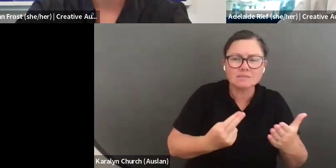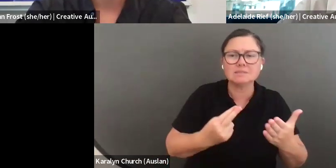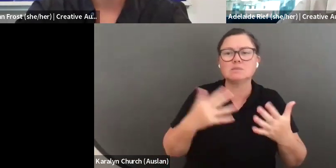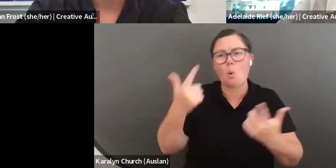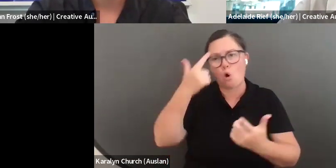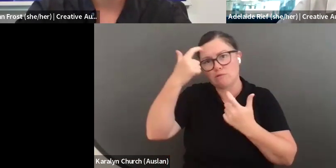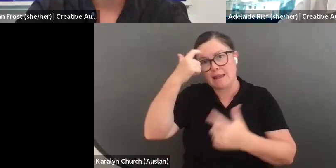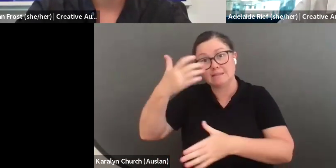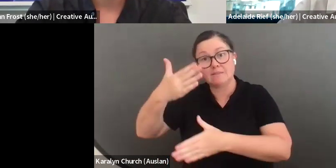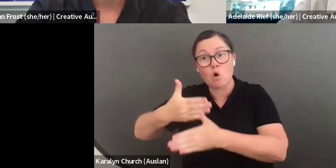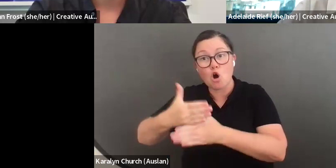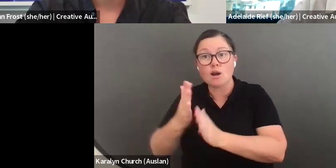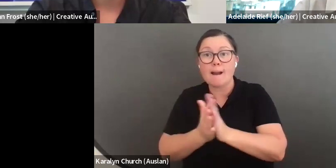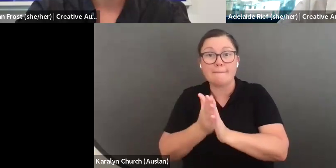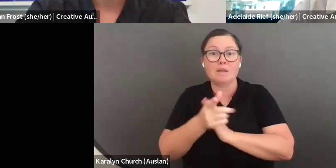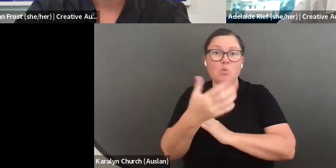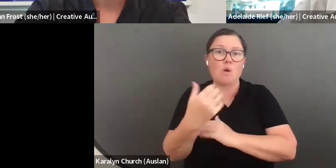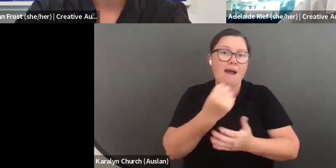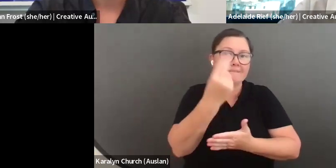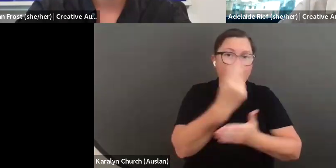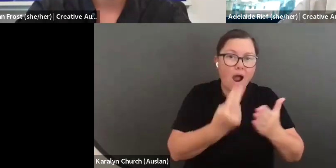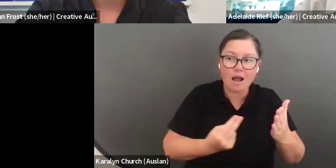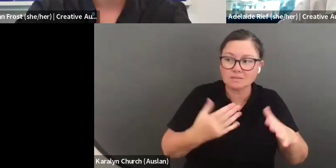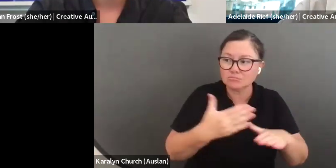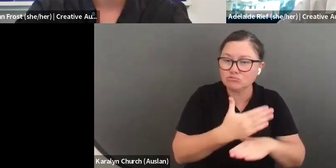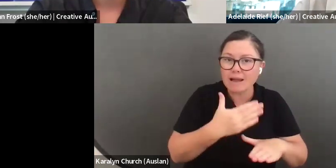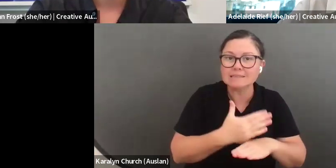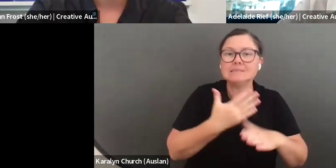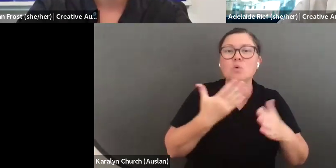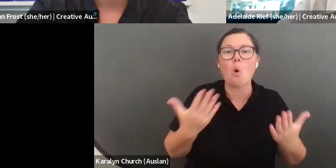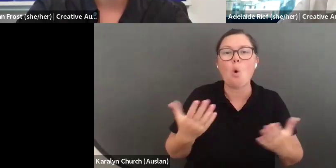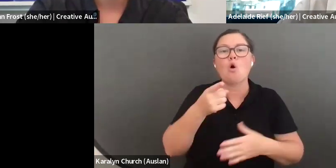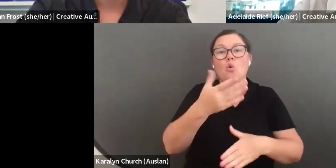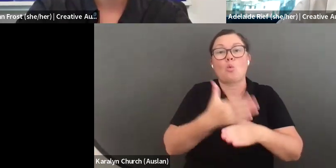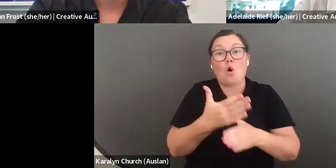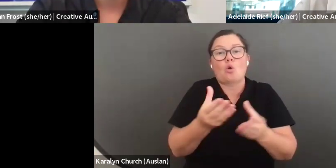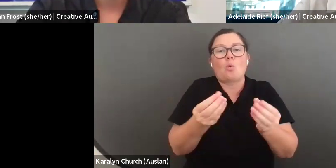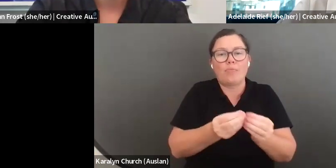practising artist or creative worker with a minimum of five years experience in the arts